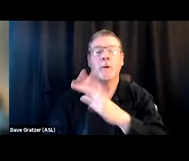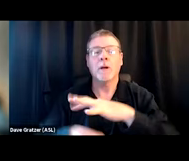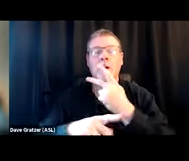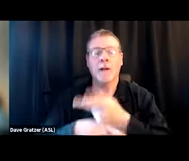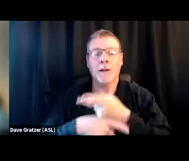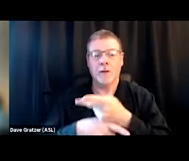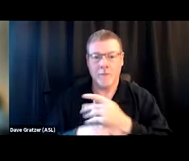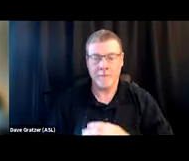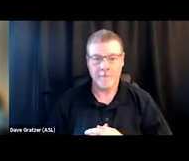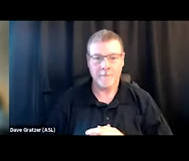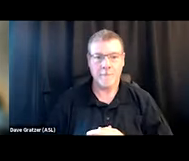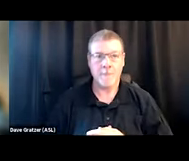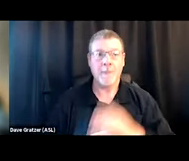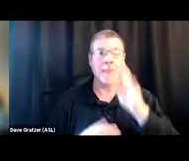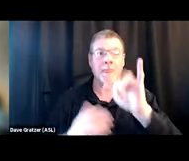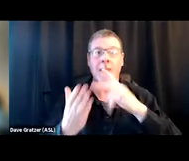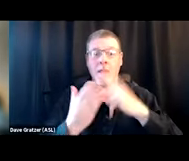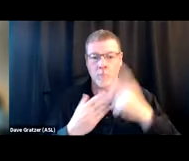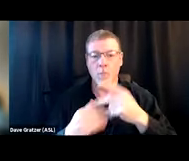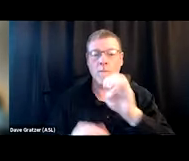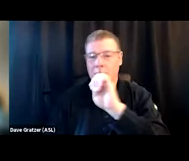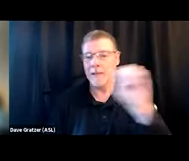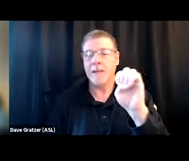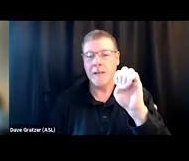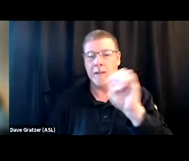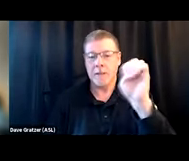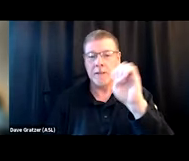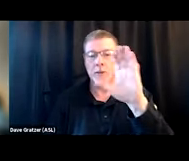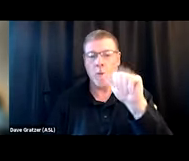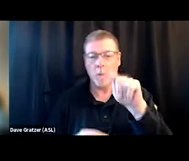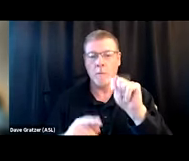from a program on the east coast about three months into my work,